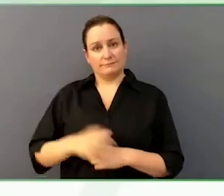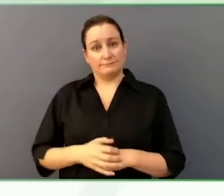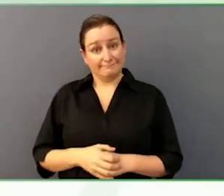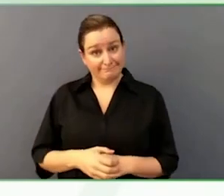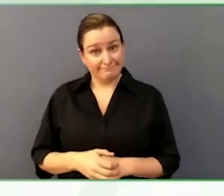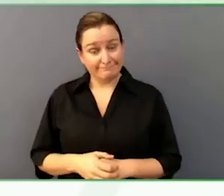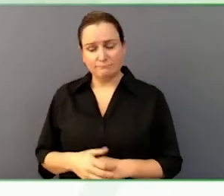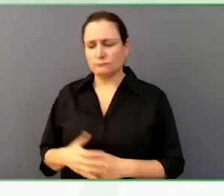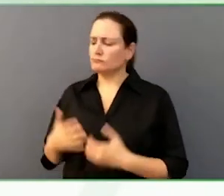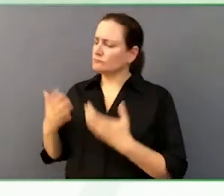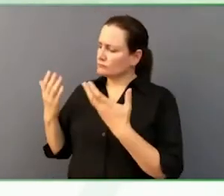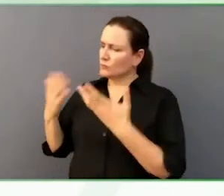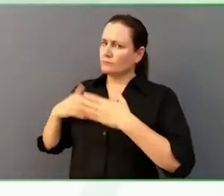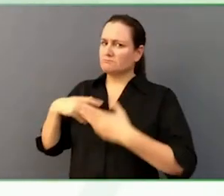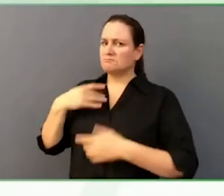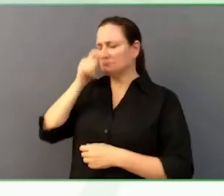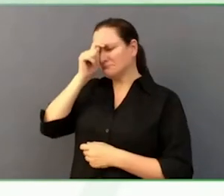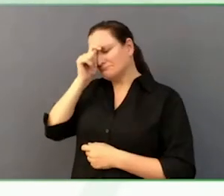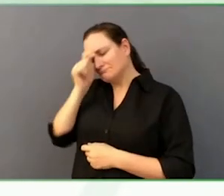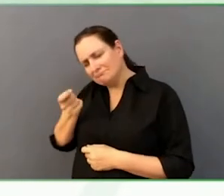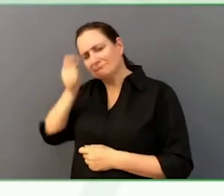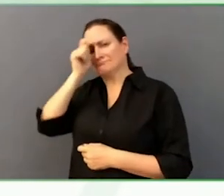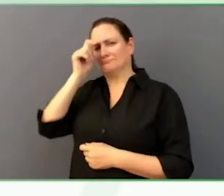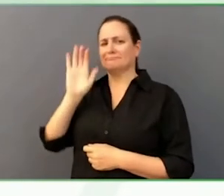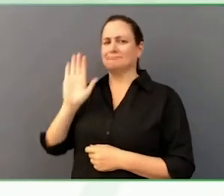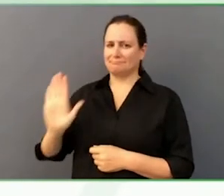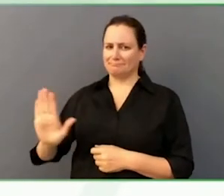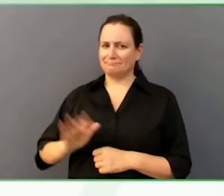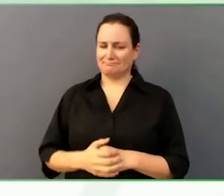Nicholas, as I mentioned, is very medically complex.